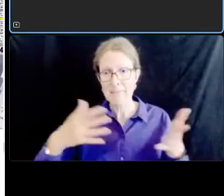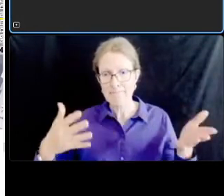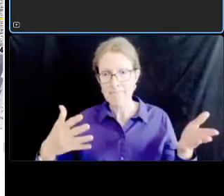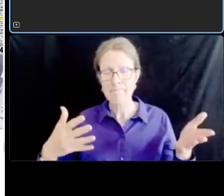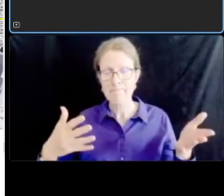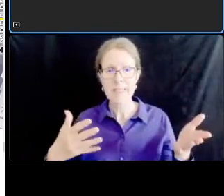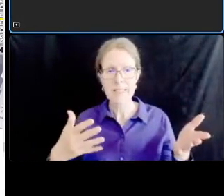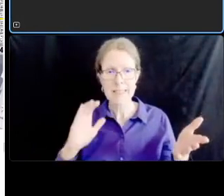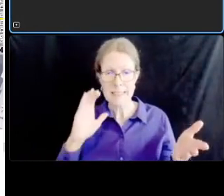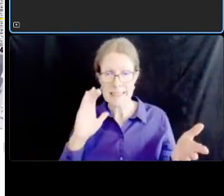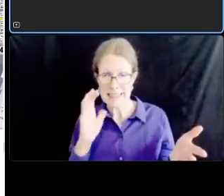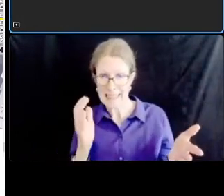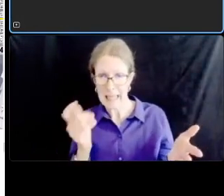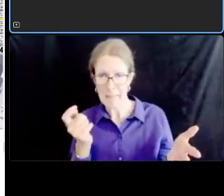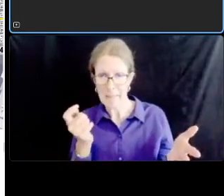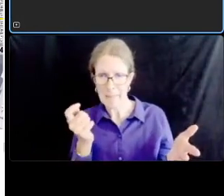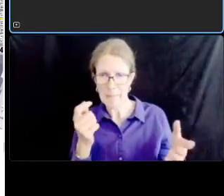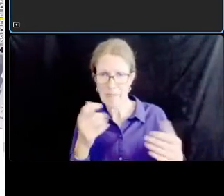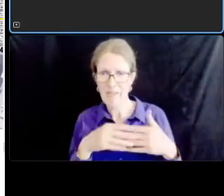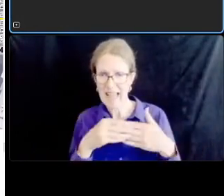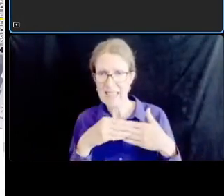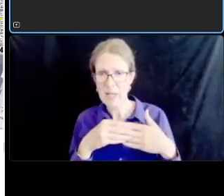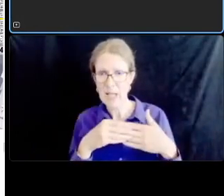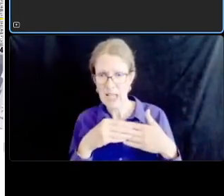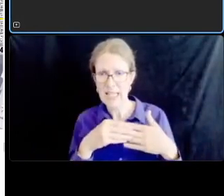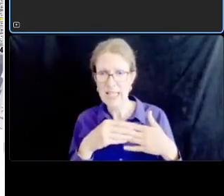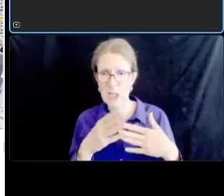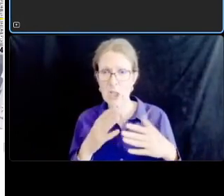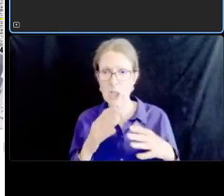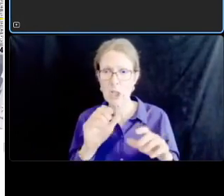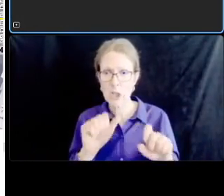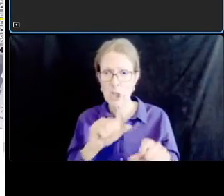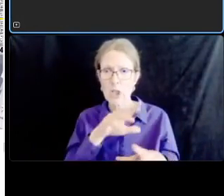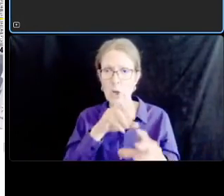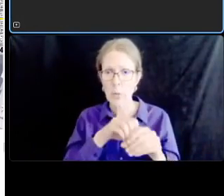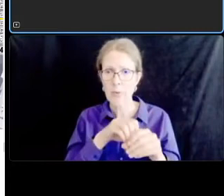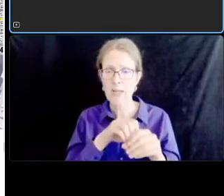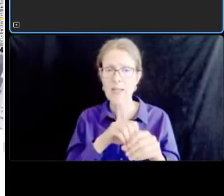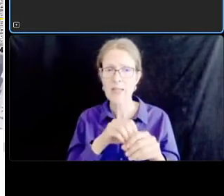or some other feature to protect and slow down you know protect better protect pedestrian slope